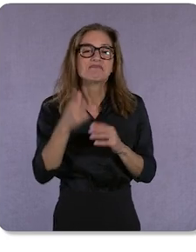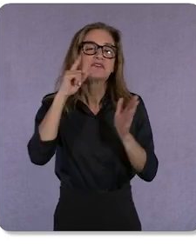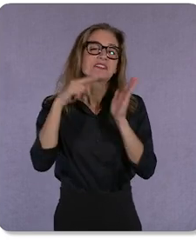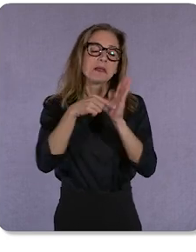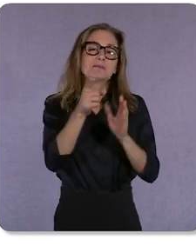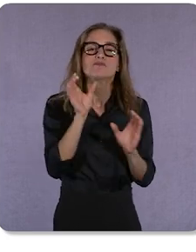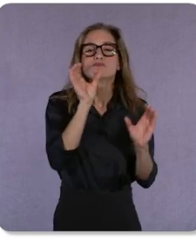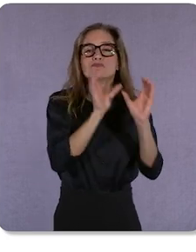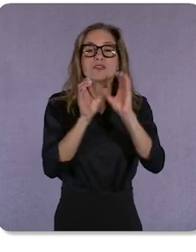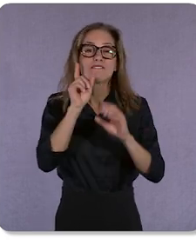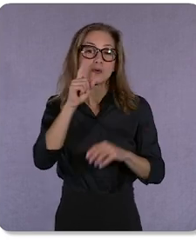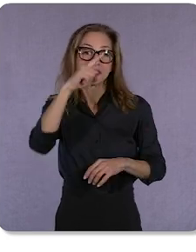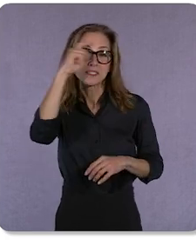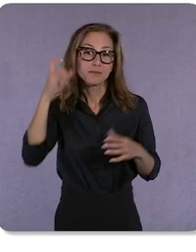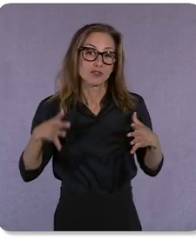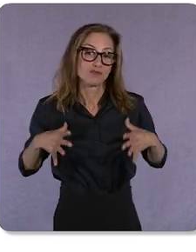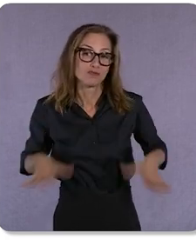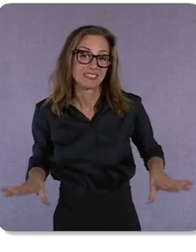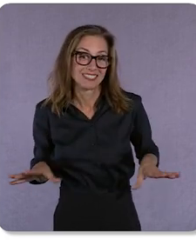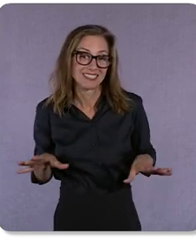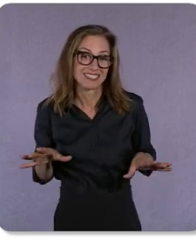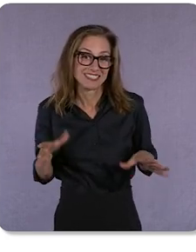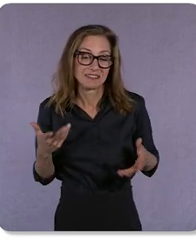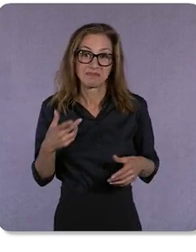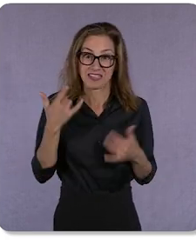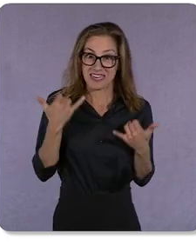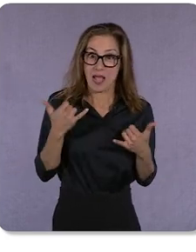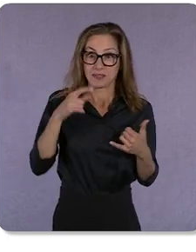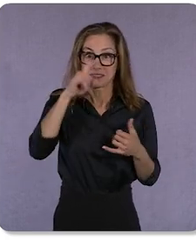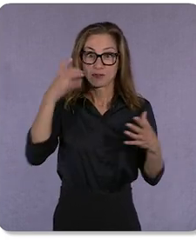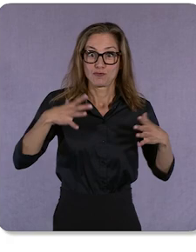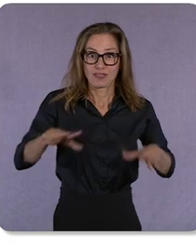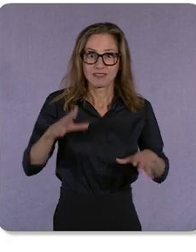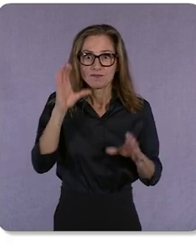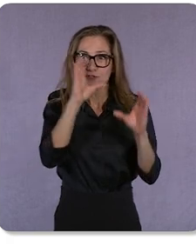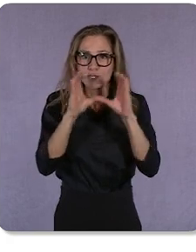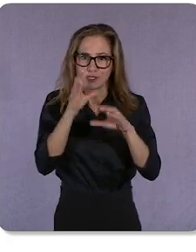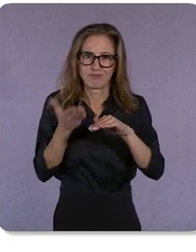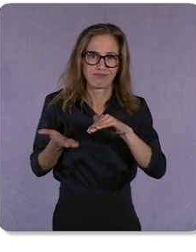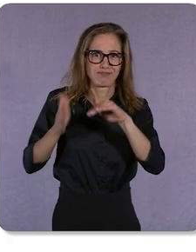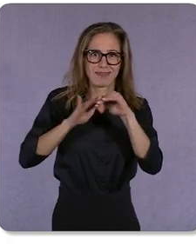right now…by the way, searches for summer dresses have grown in the US by over 80% year over year.